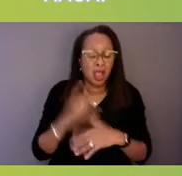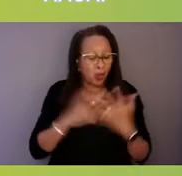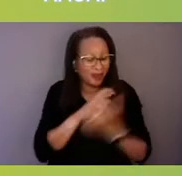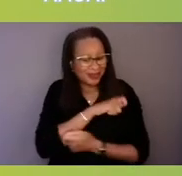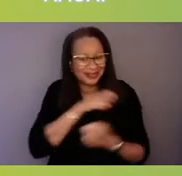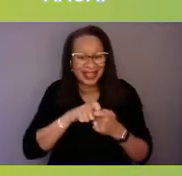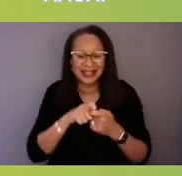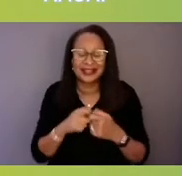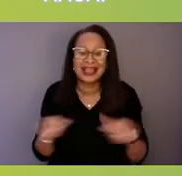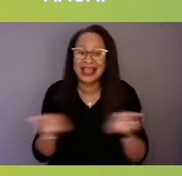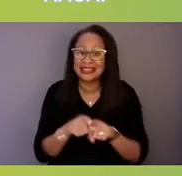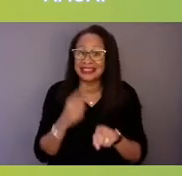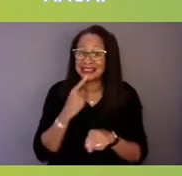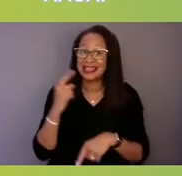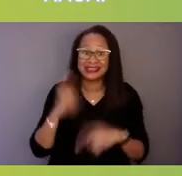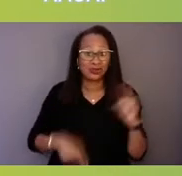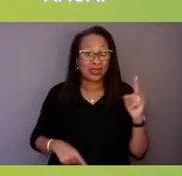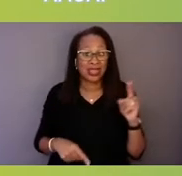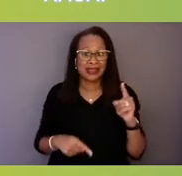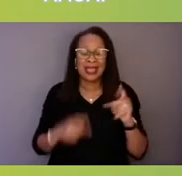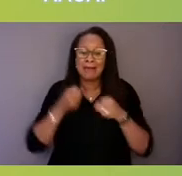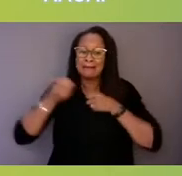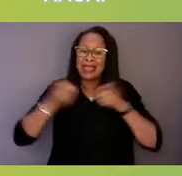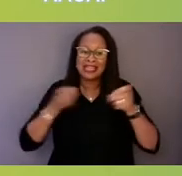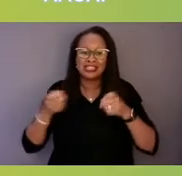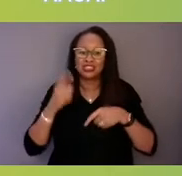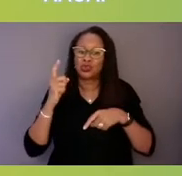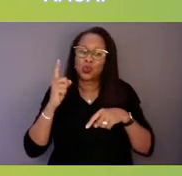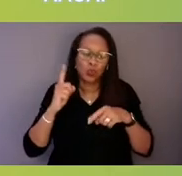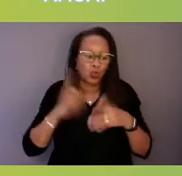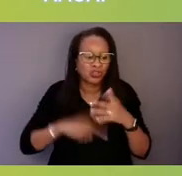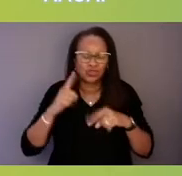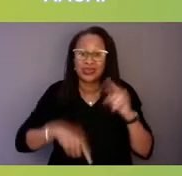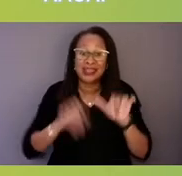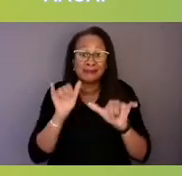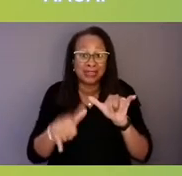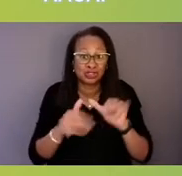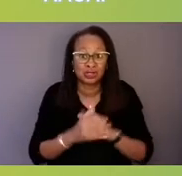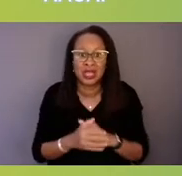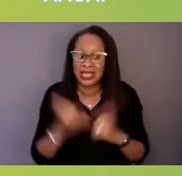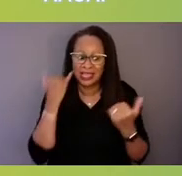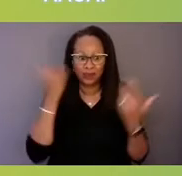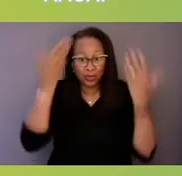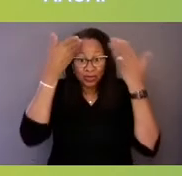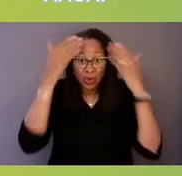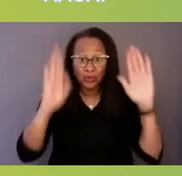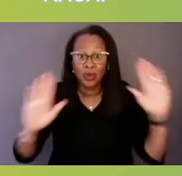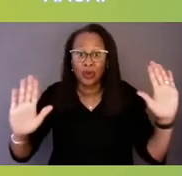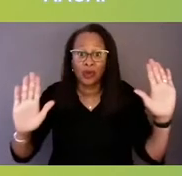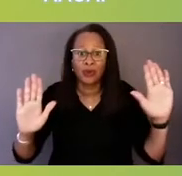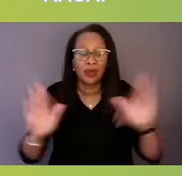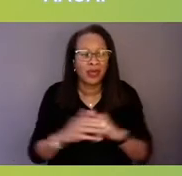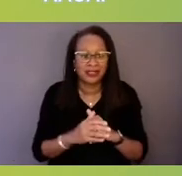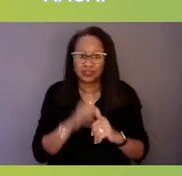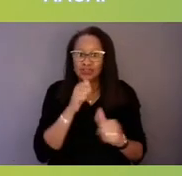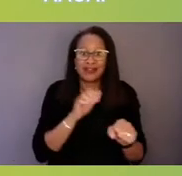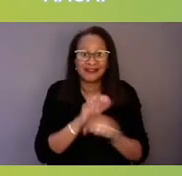you can't manage what you can't measure. If we don't know that it is underfunded in terms of supportive housing,